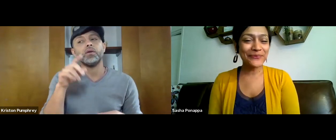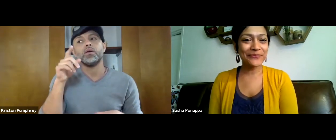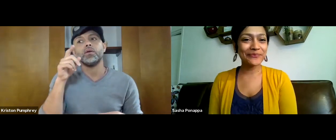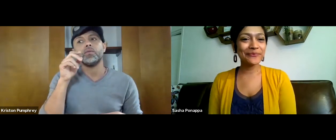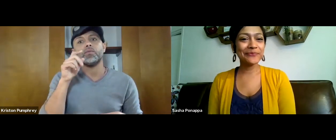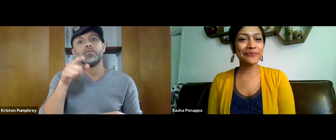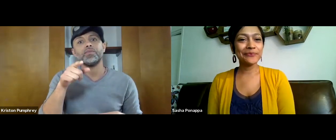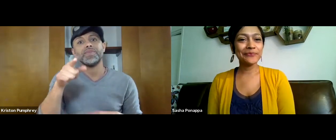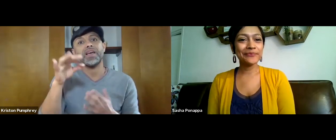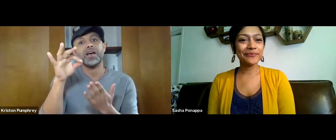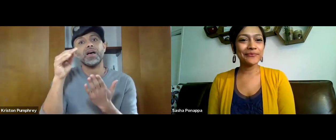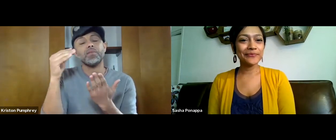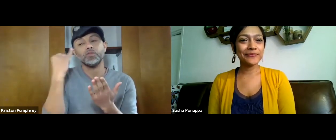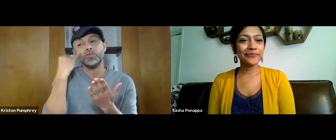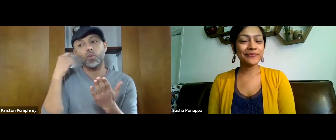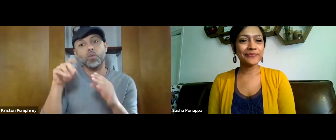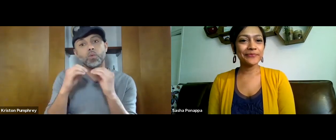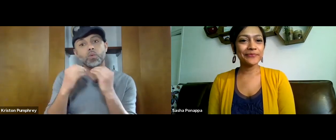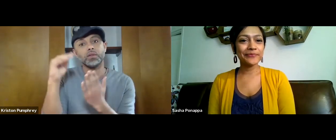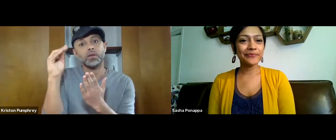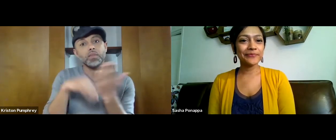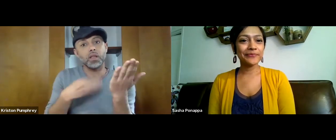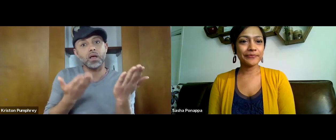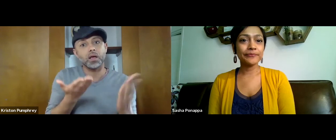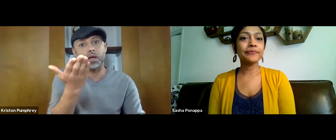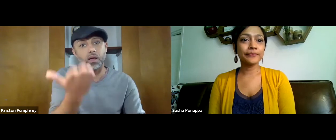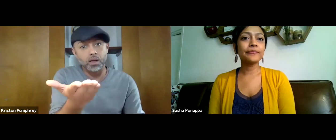I thought of Victor or Sasha.